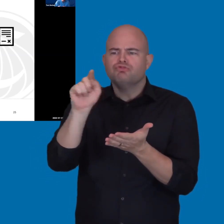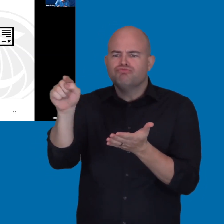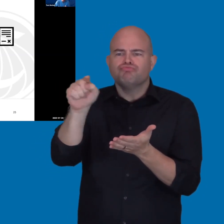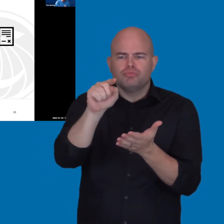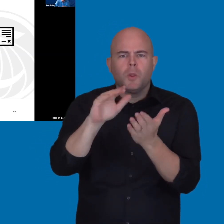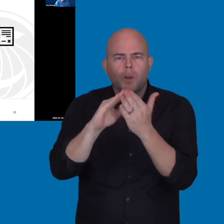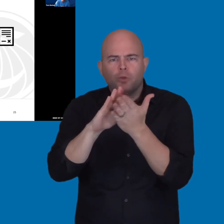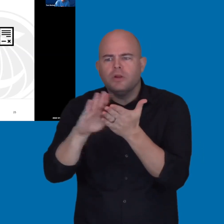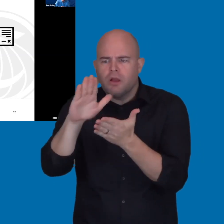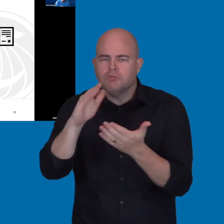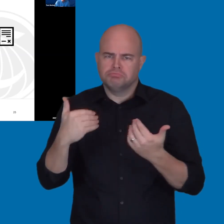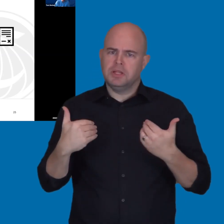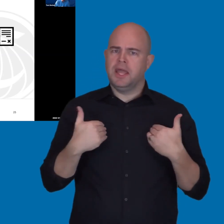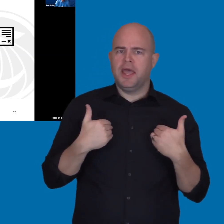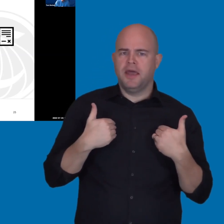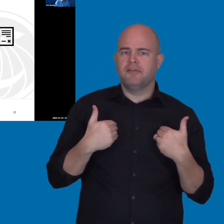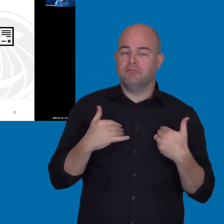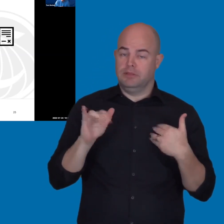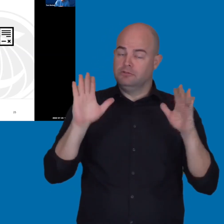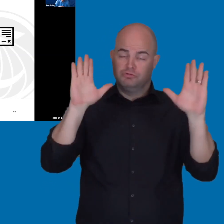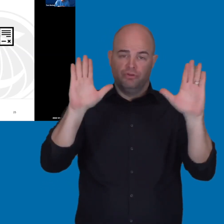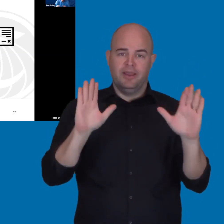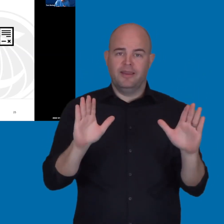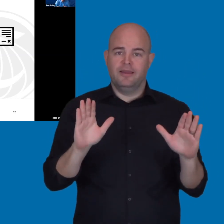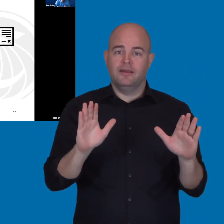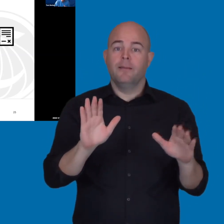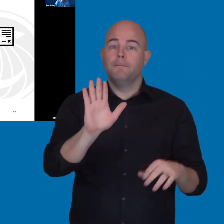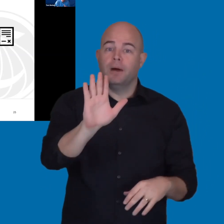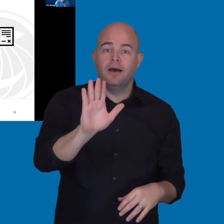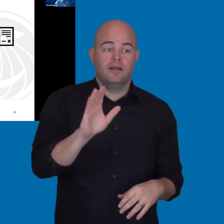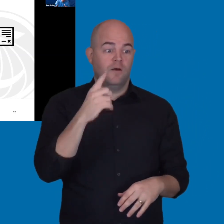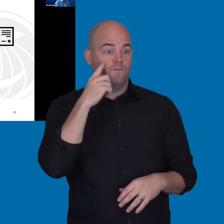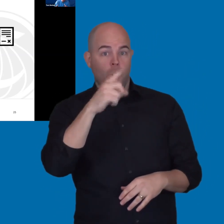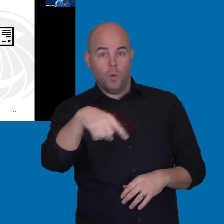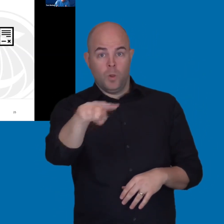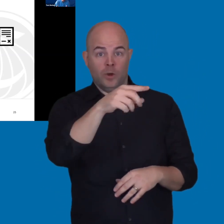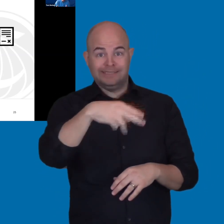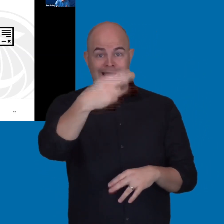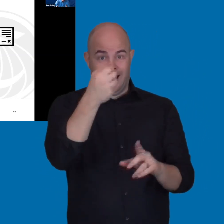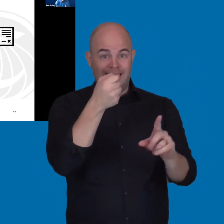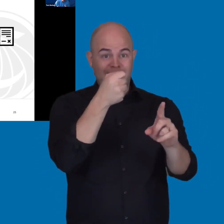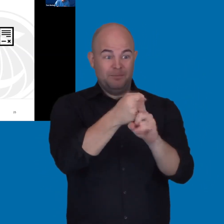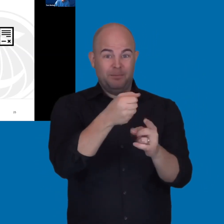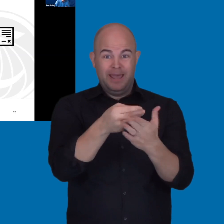But the other aspect is, for those high impact procurements especially,